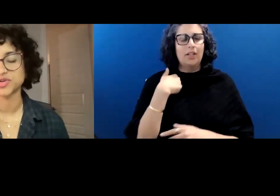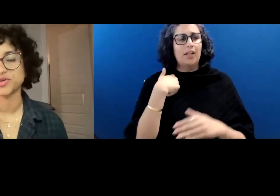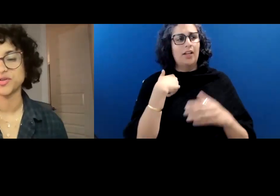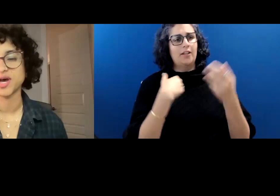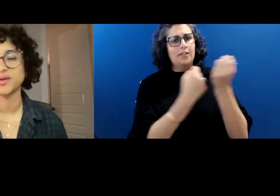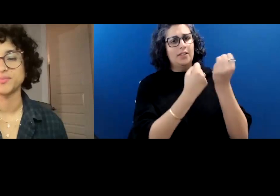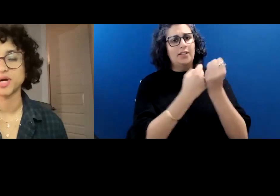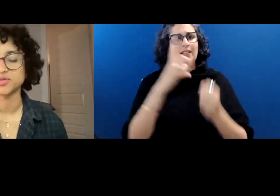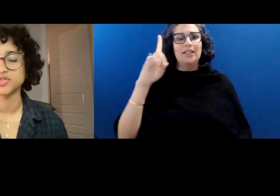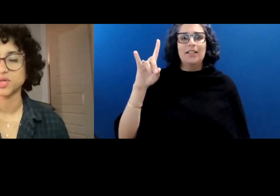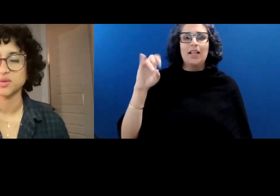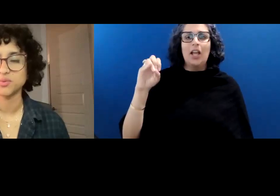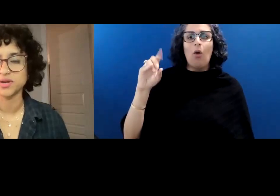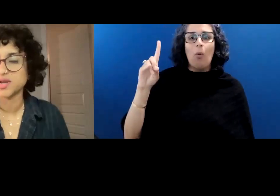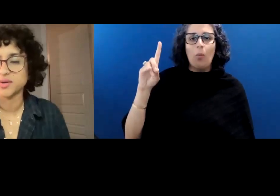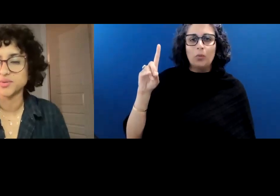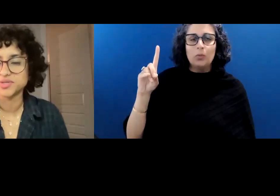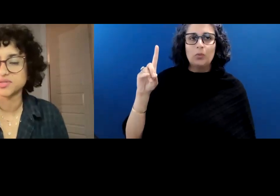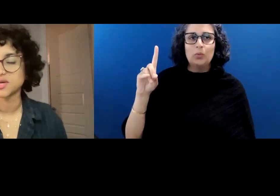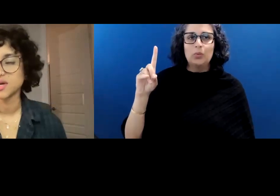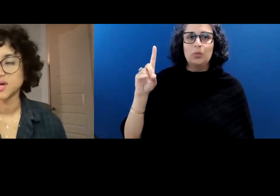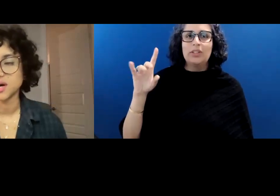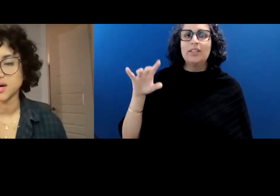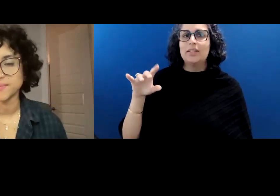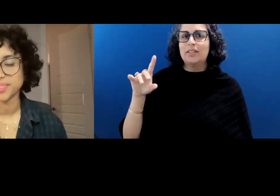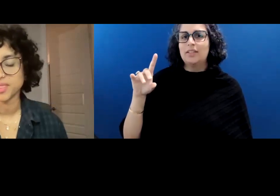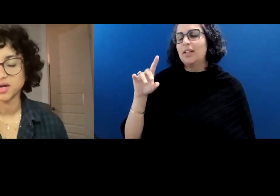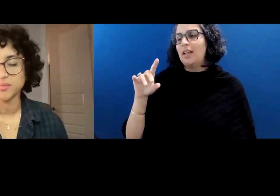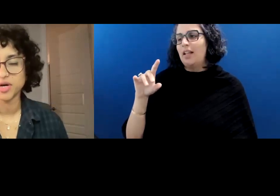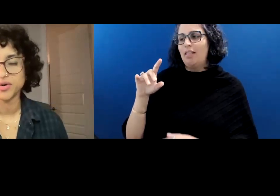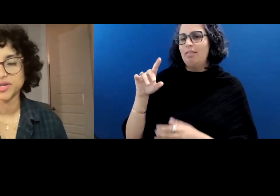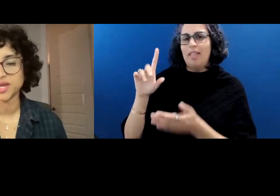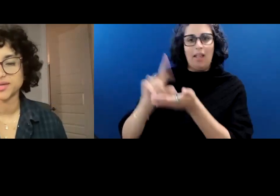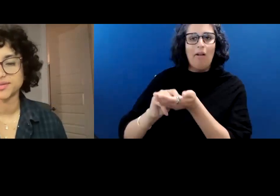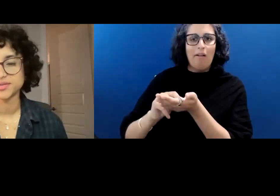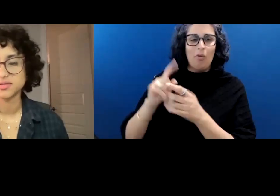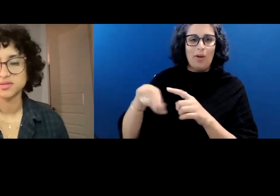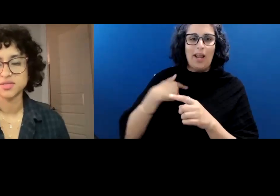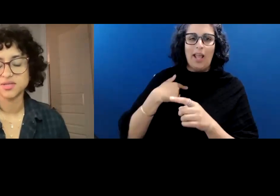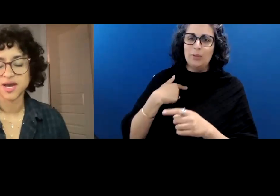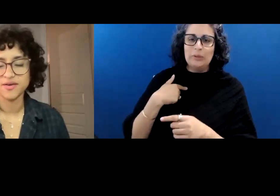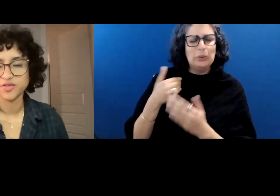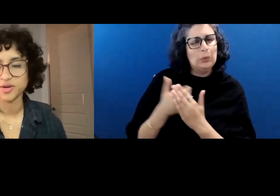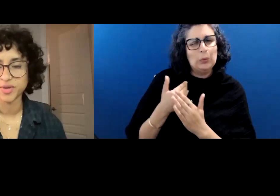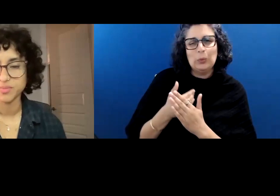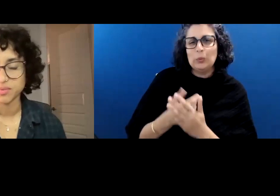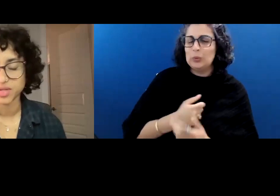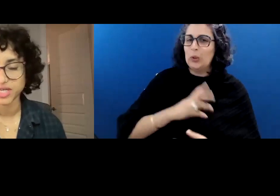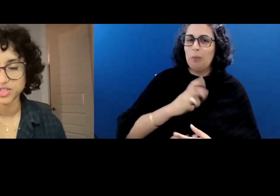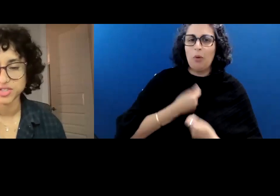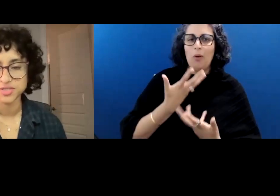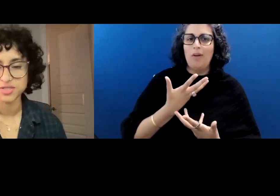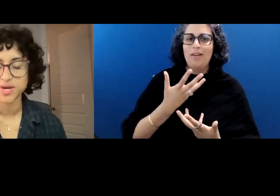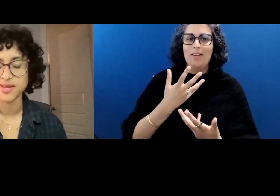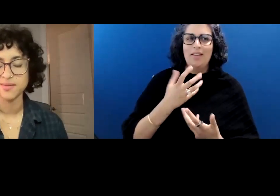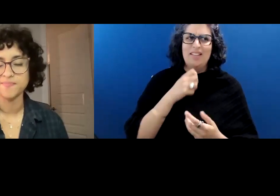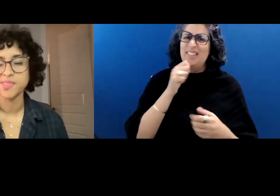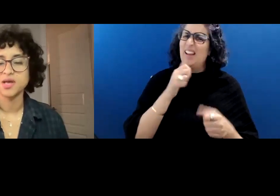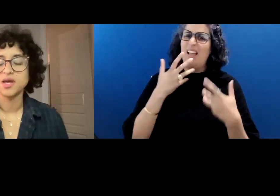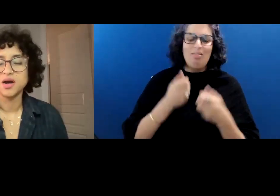the journal that published me when I was a young poet and didn't have very many publications to my name.